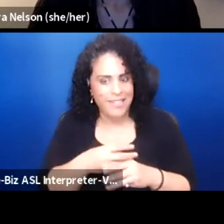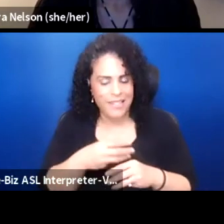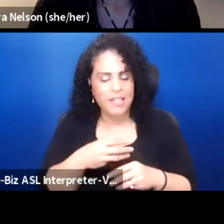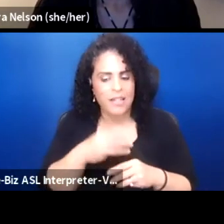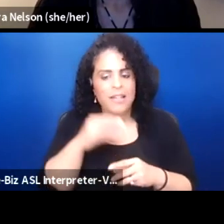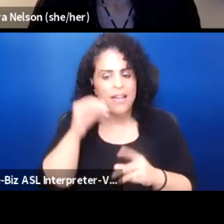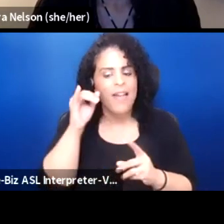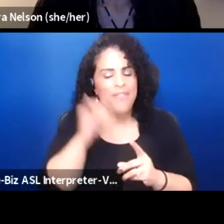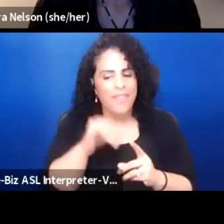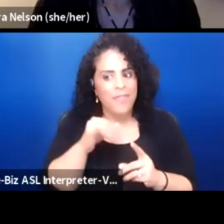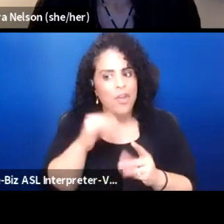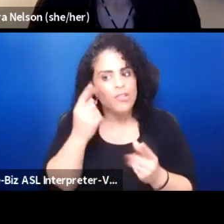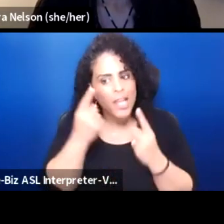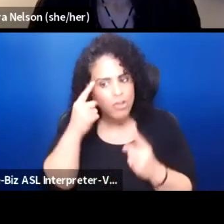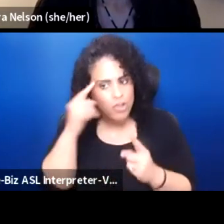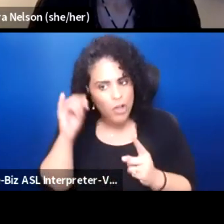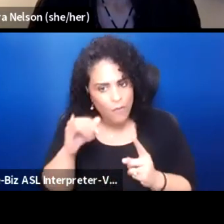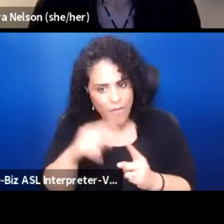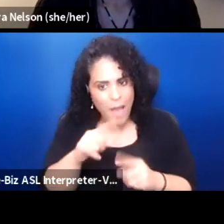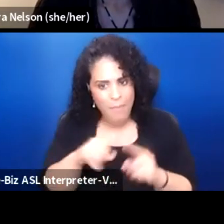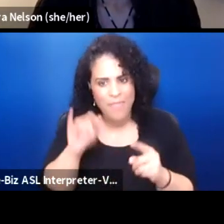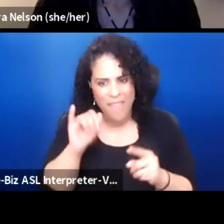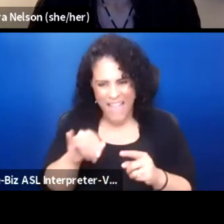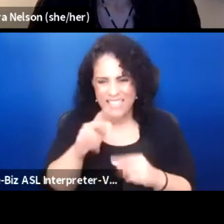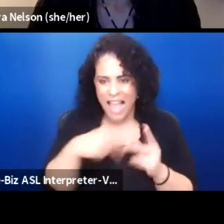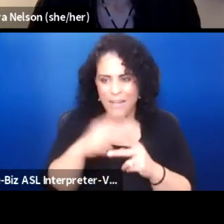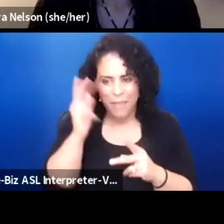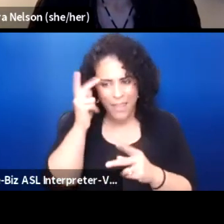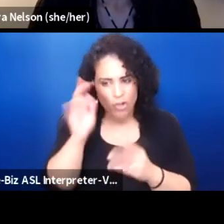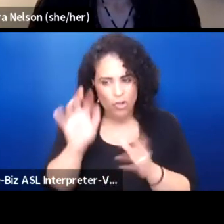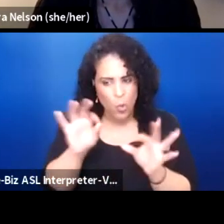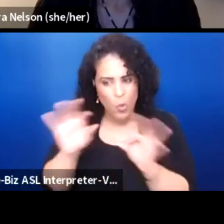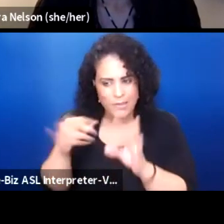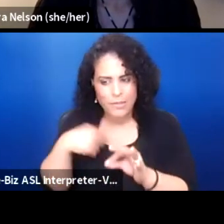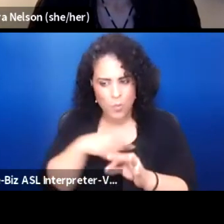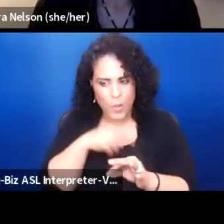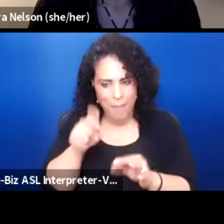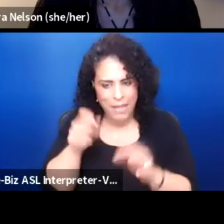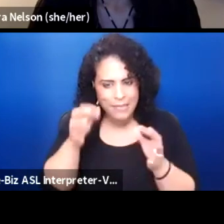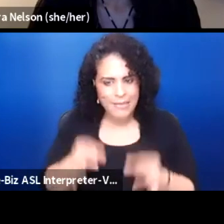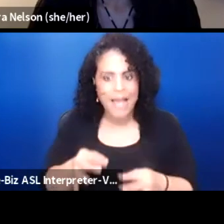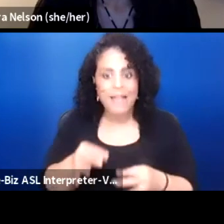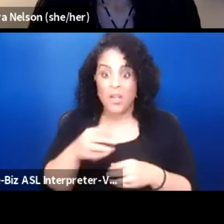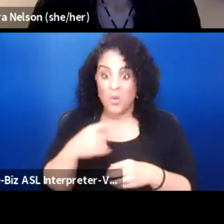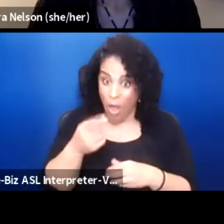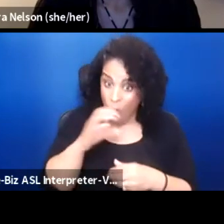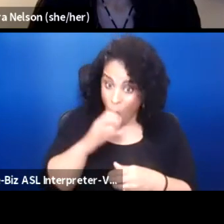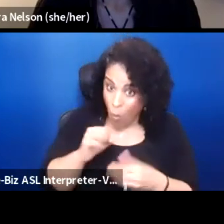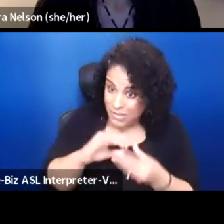but those are the kind of political choices I think we have to make. Do we tell our old stories as they were originally told